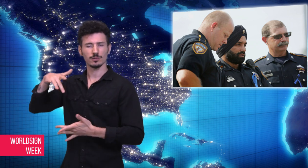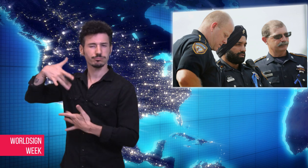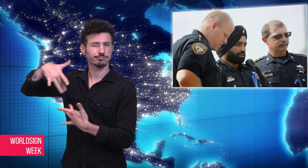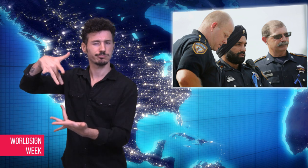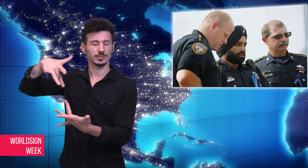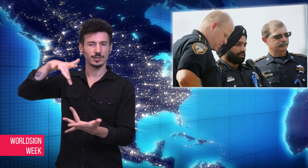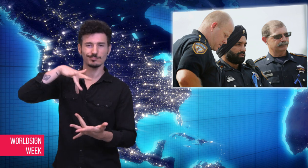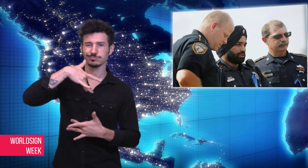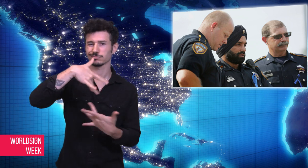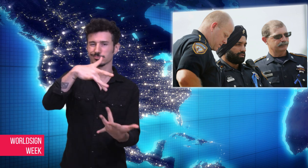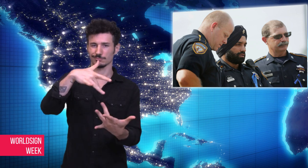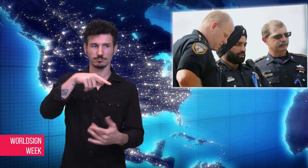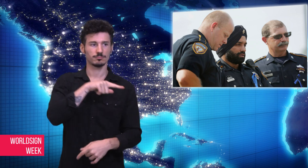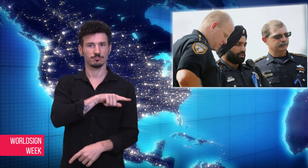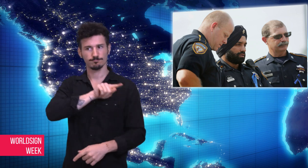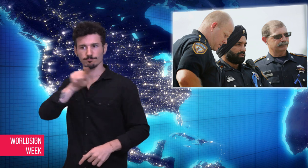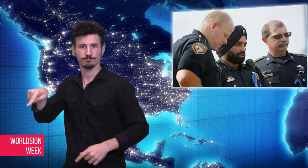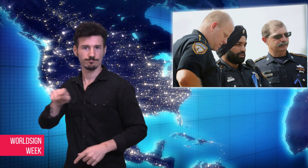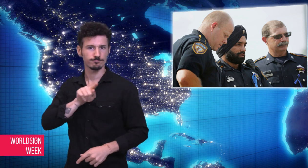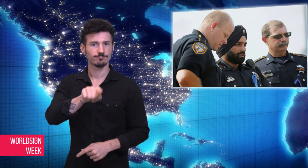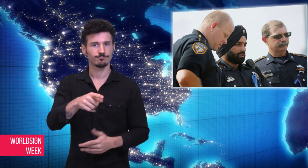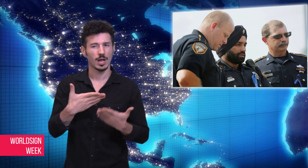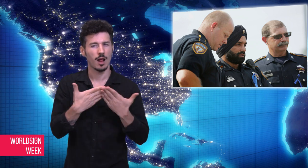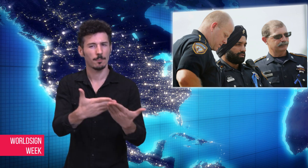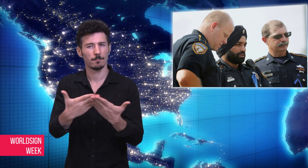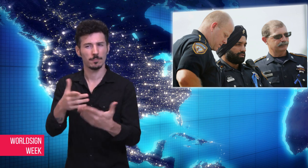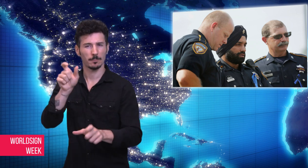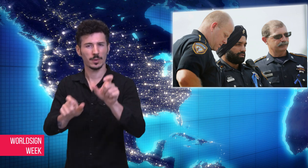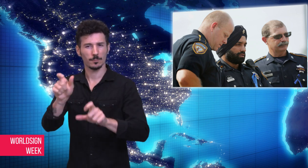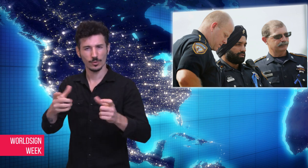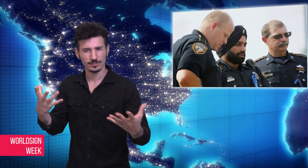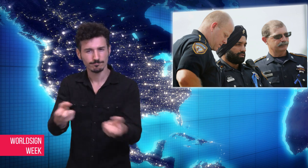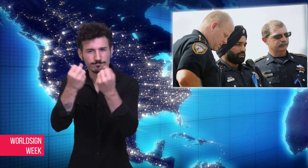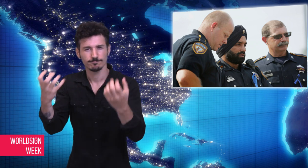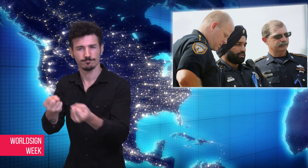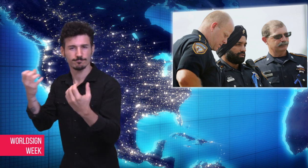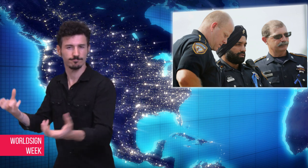went to both places and offered humanitarian